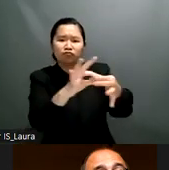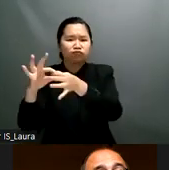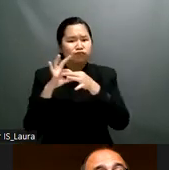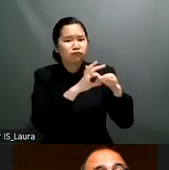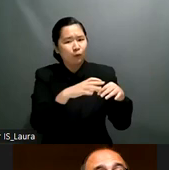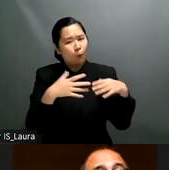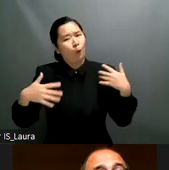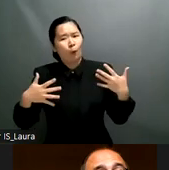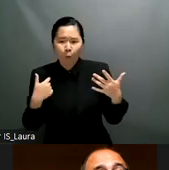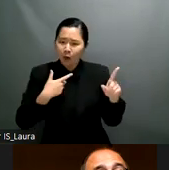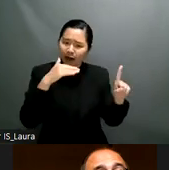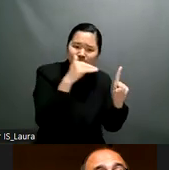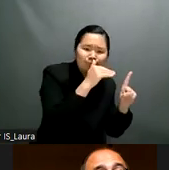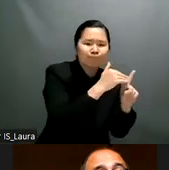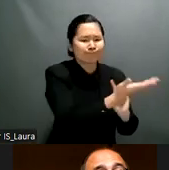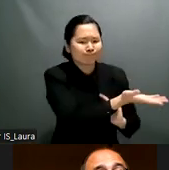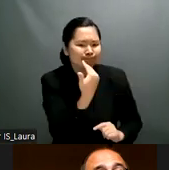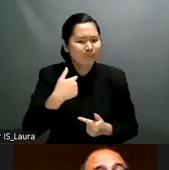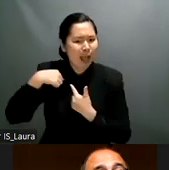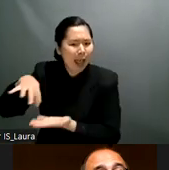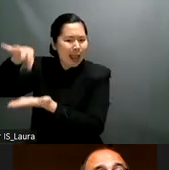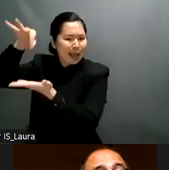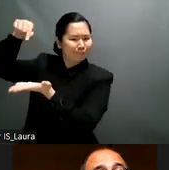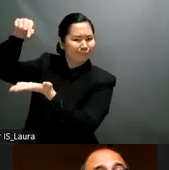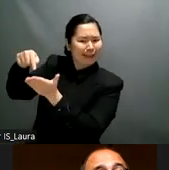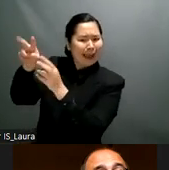i think that's the experience that we have in indonesia but feedback to you